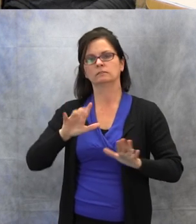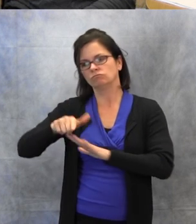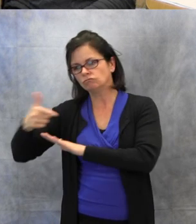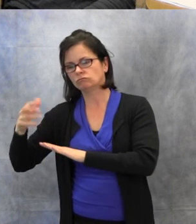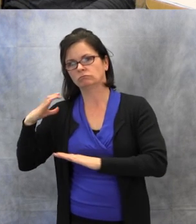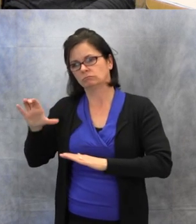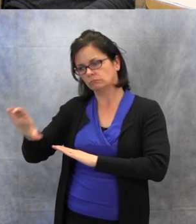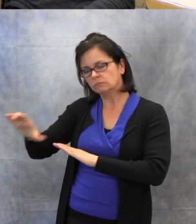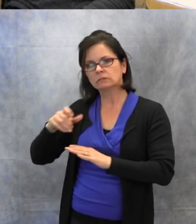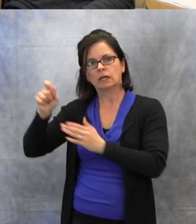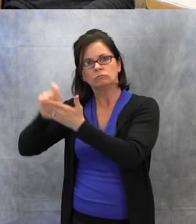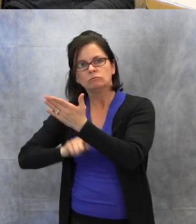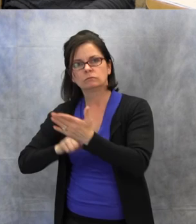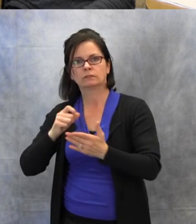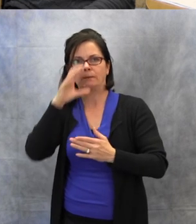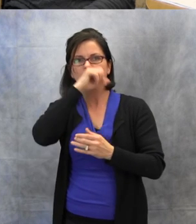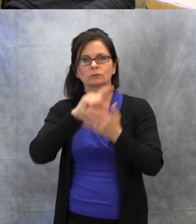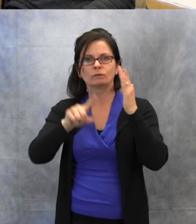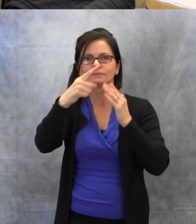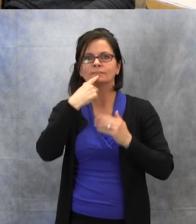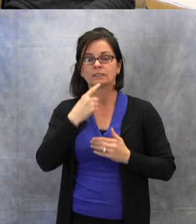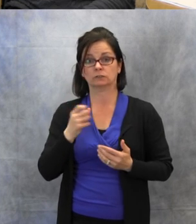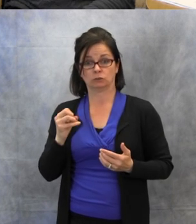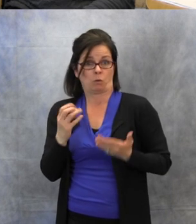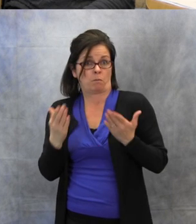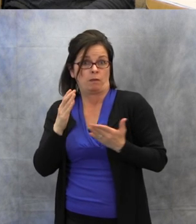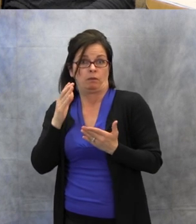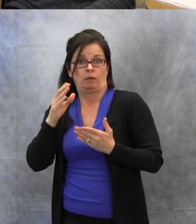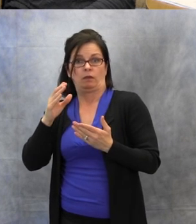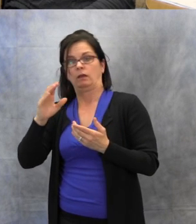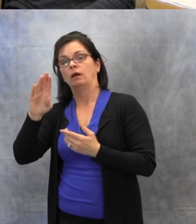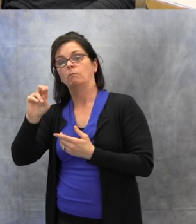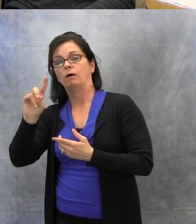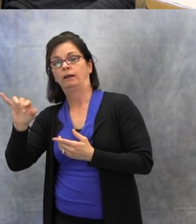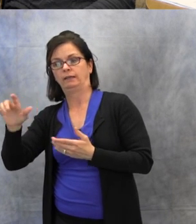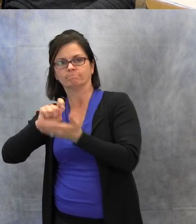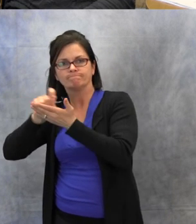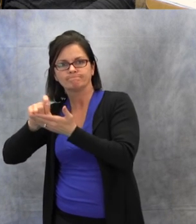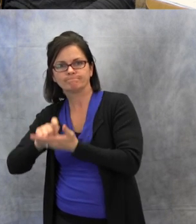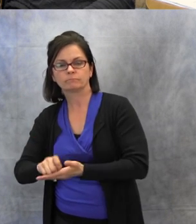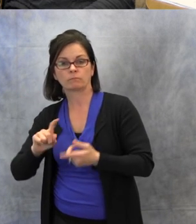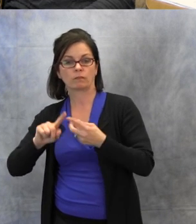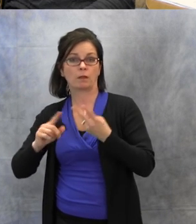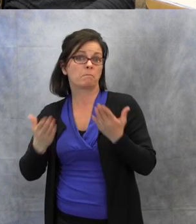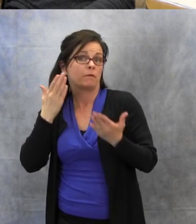If they could have a buddy taking some notes and also maybe a buddy, who just kind of helps